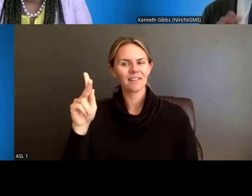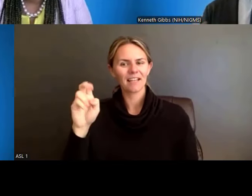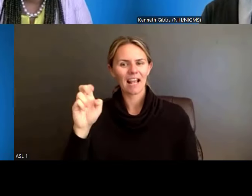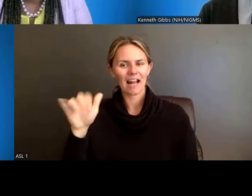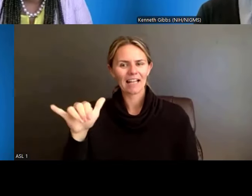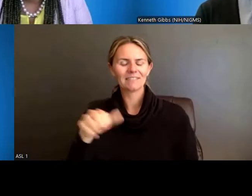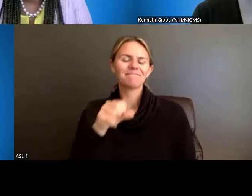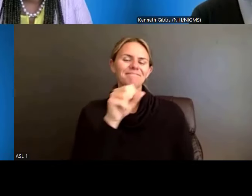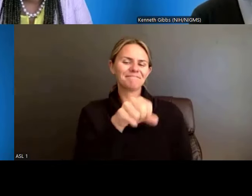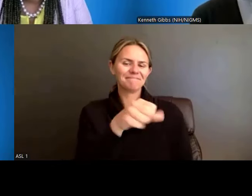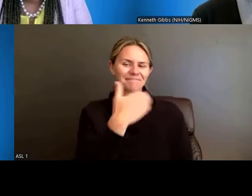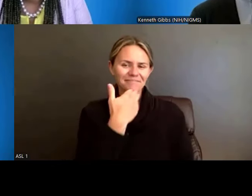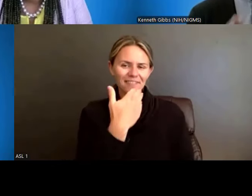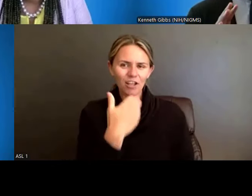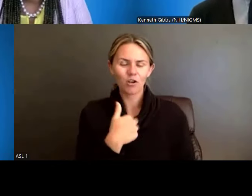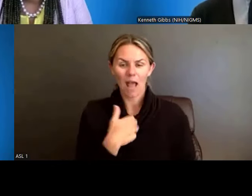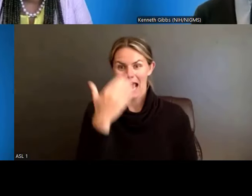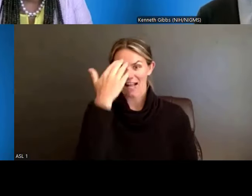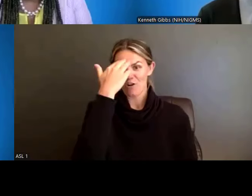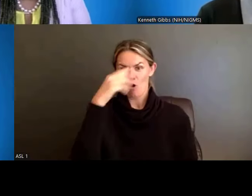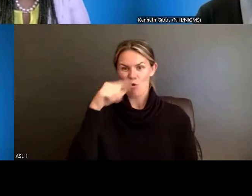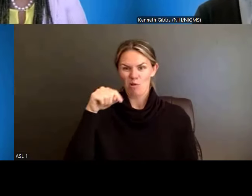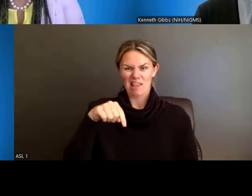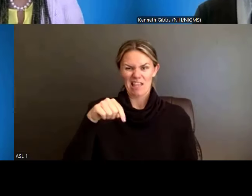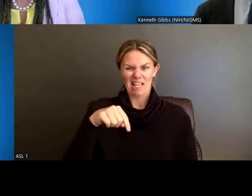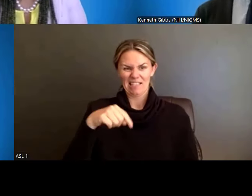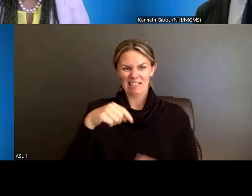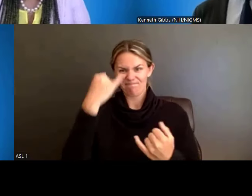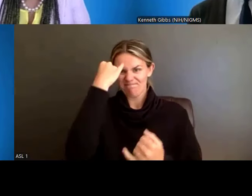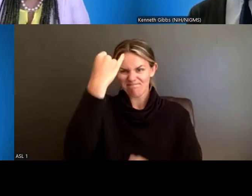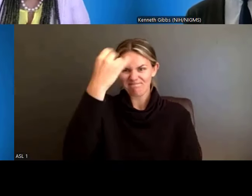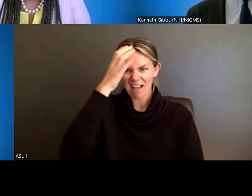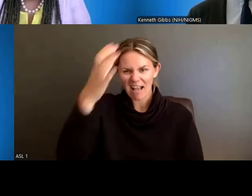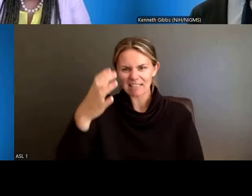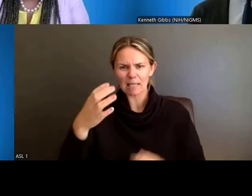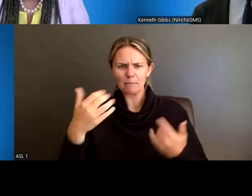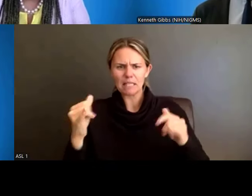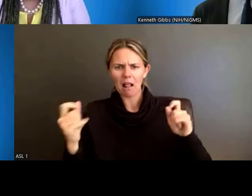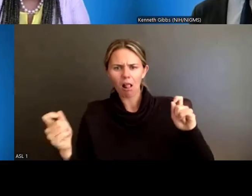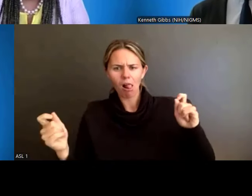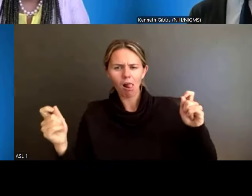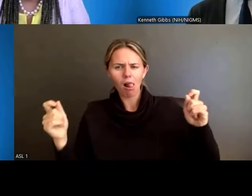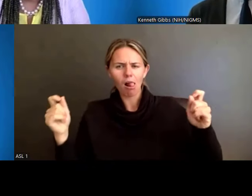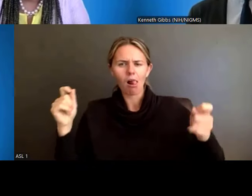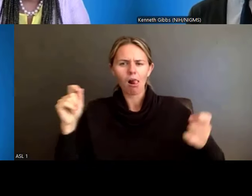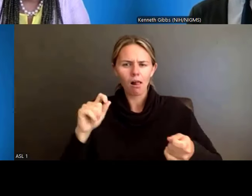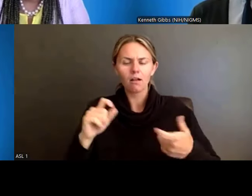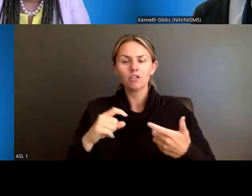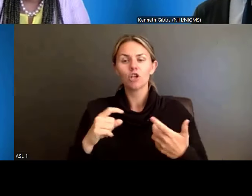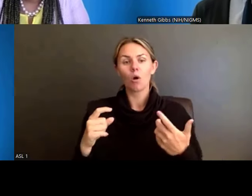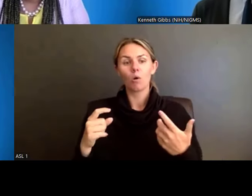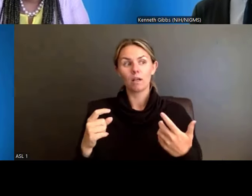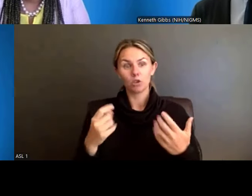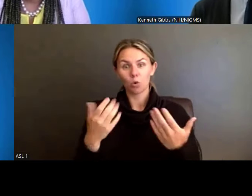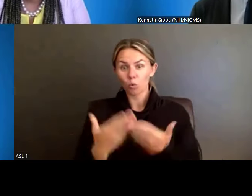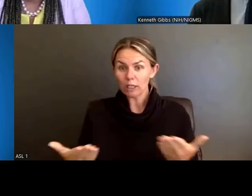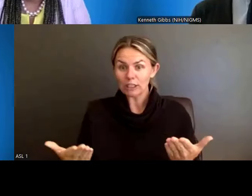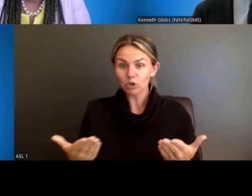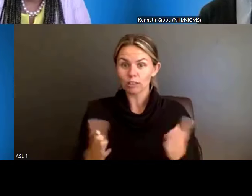we'll give more resources as they become available. So, stay tuned for the FAQs as it relates to some of the topic's mission today.